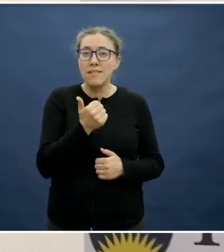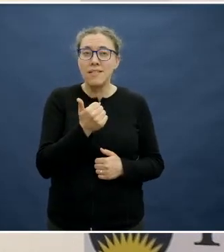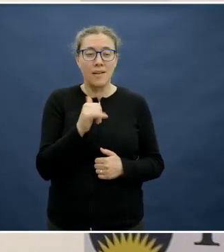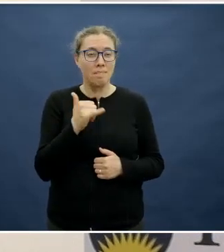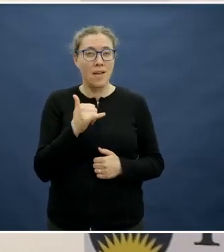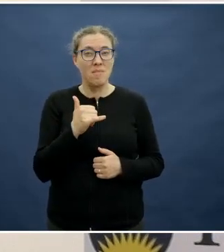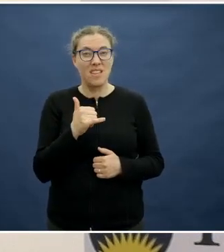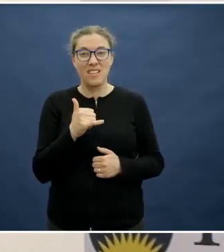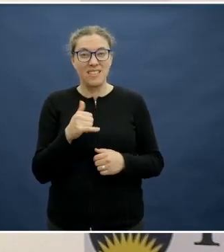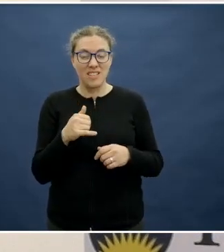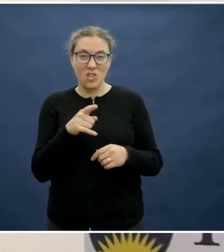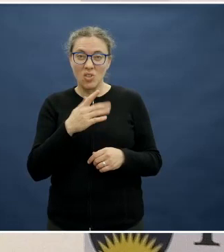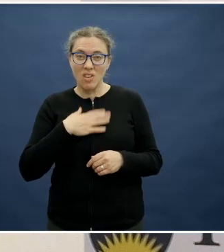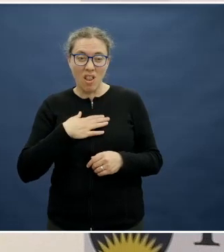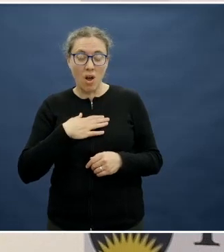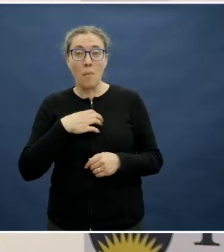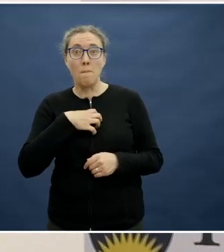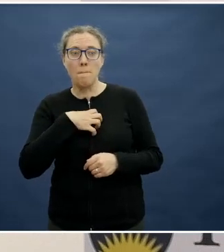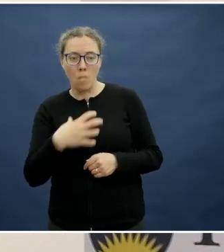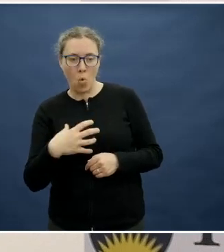then I think that would be a really good outcome as well.